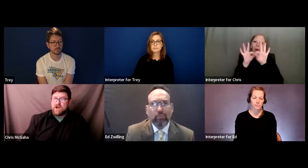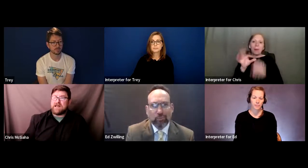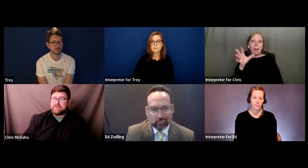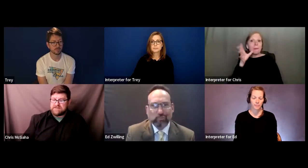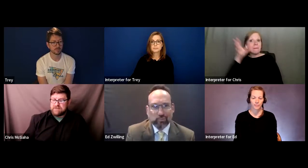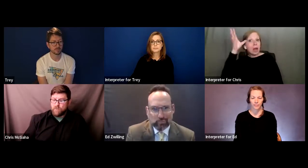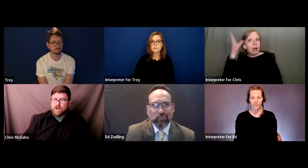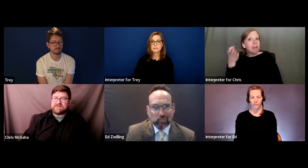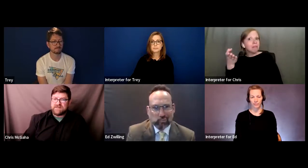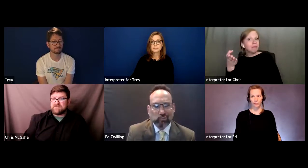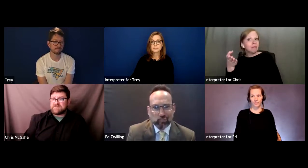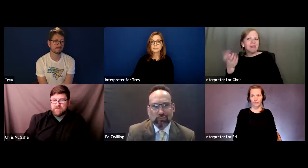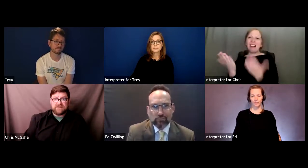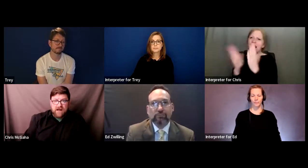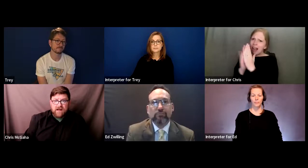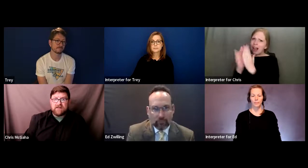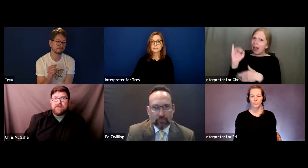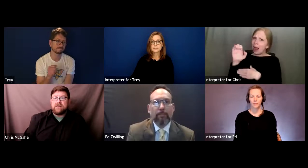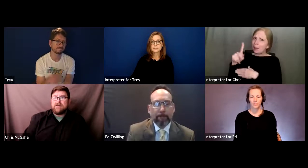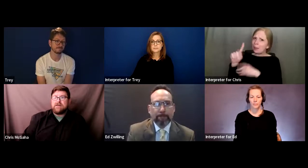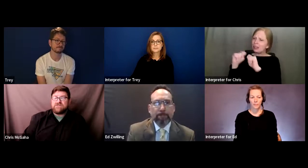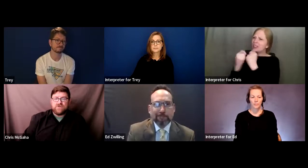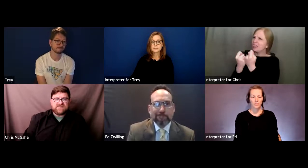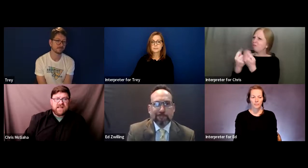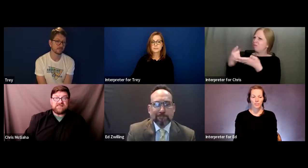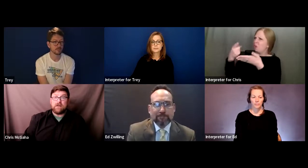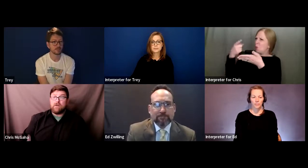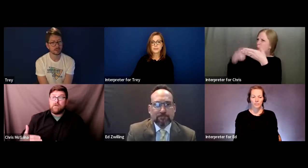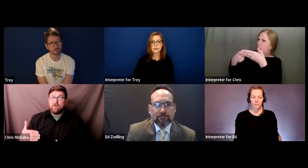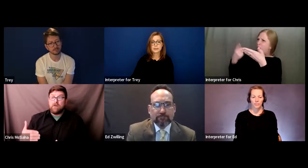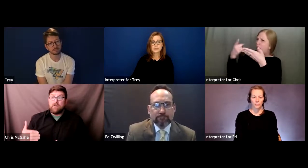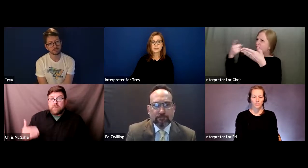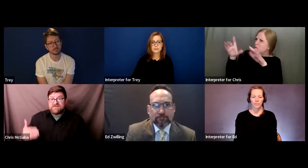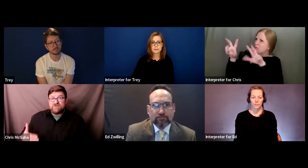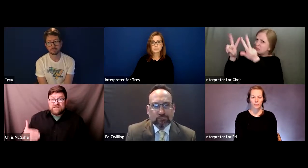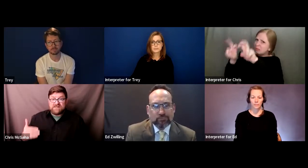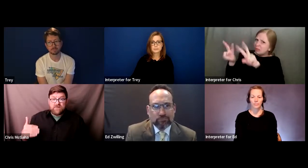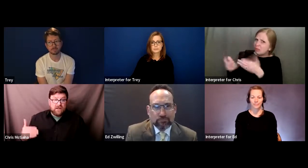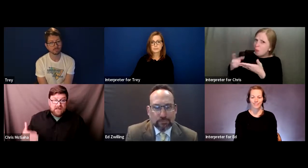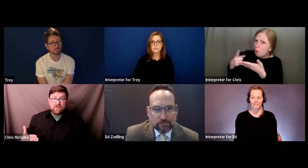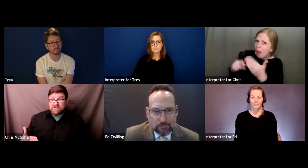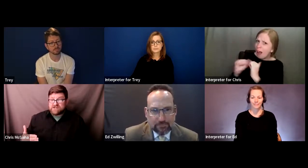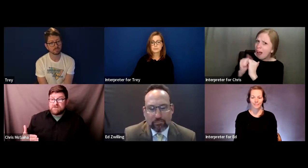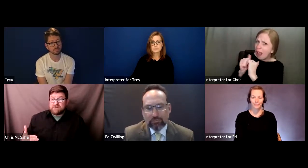the IEP team what assessments are being done to assess if my student is from a language